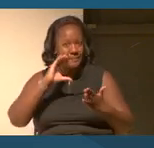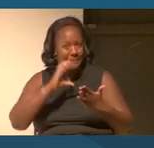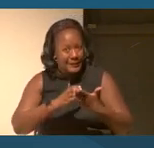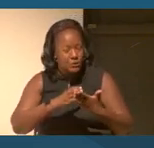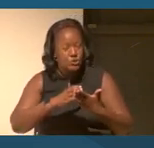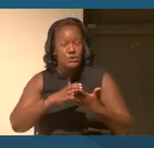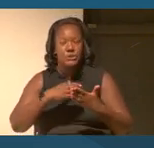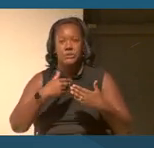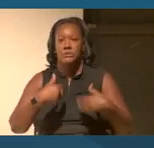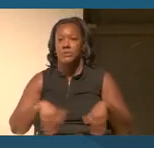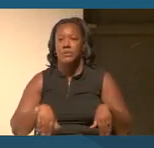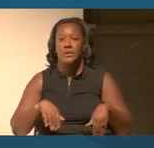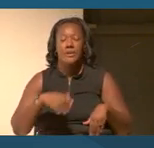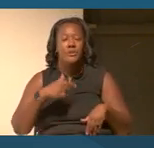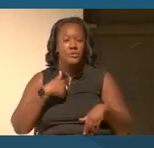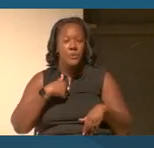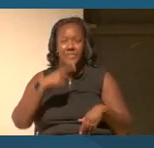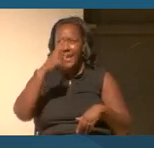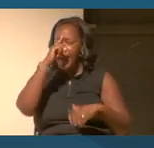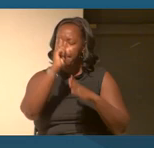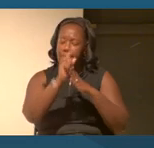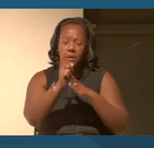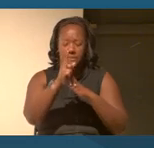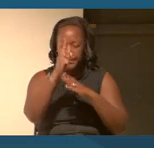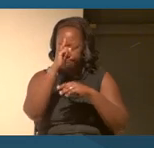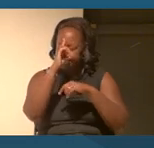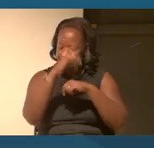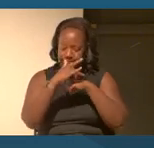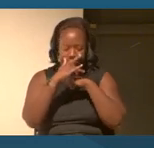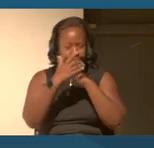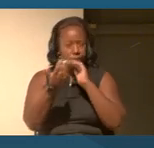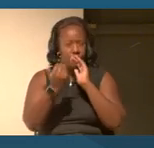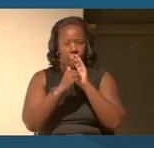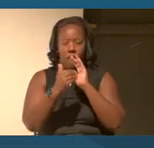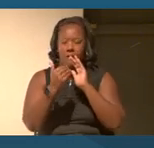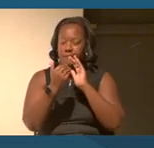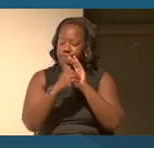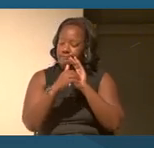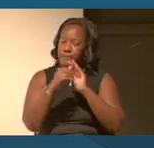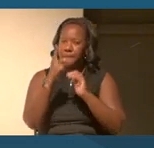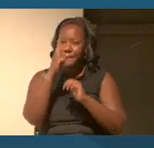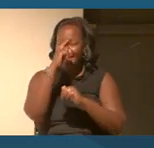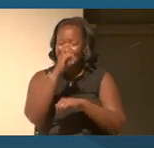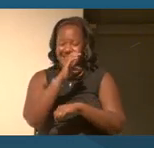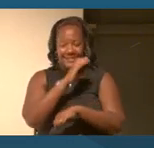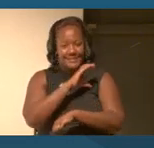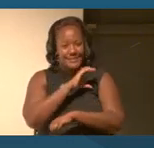And I'd come back to that moment often in terms of the power of that primary source.